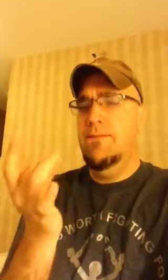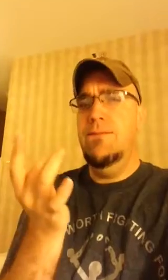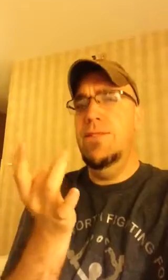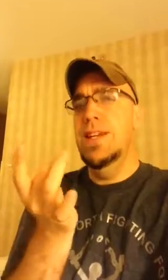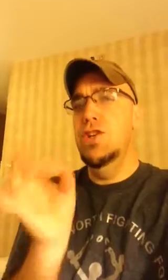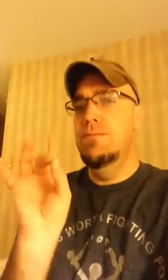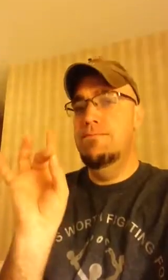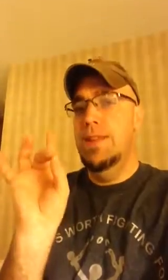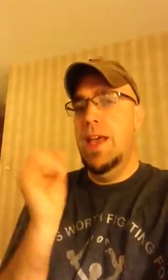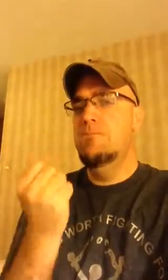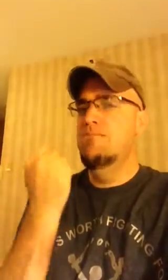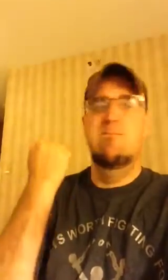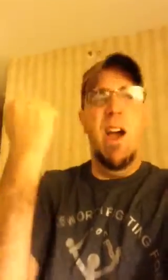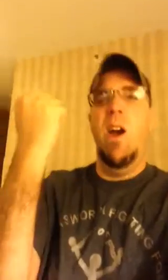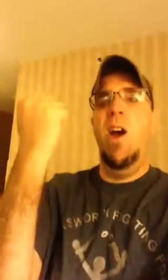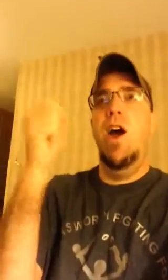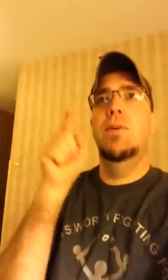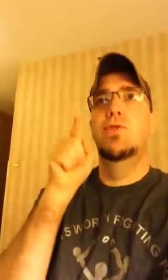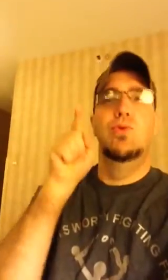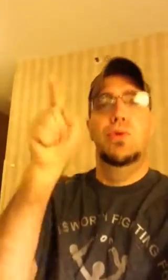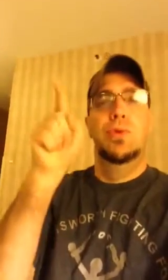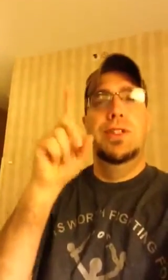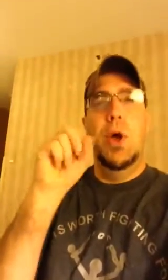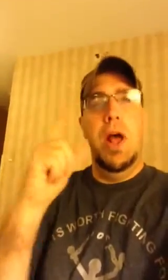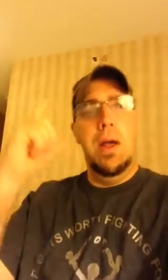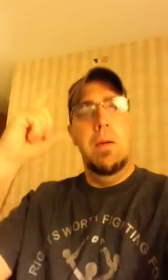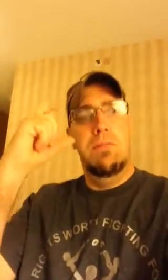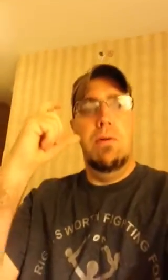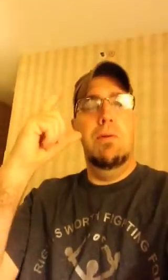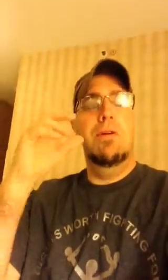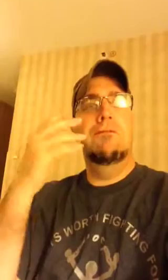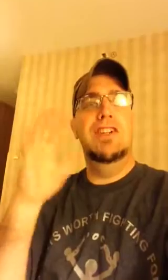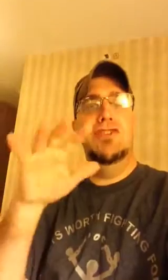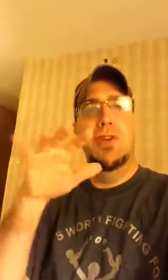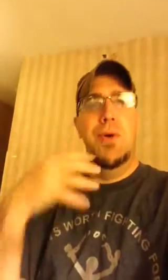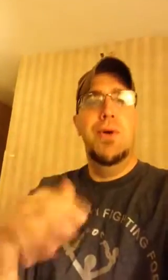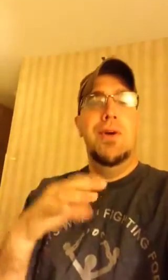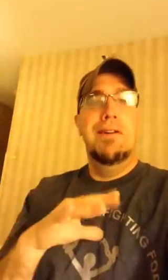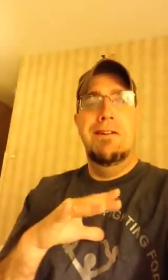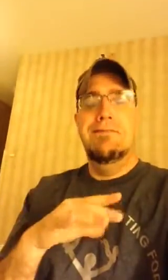That middle finger. They gave a powerful fist DOL building and took a photo shoot of that.